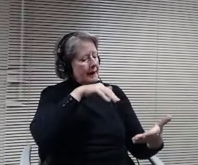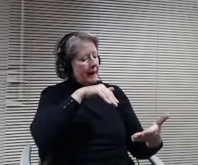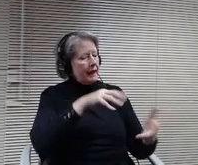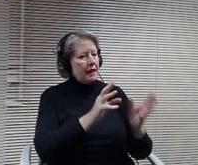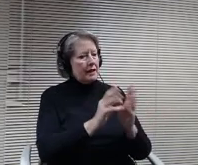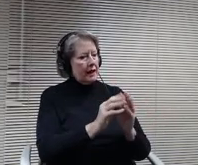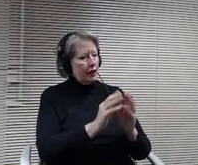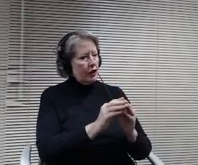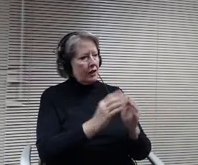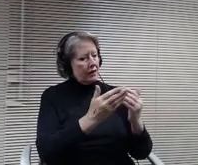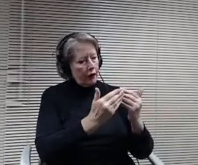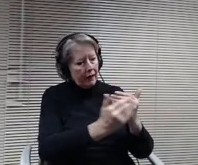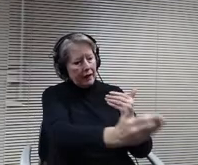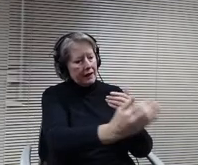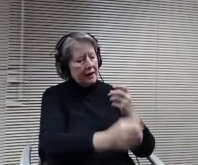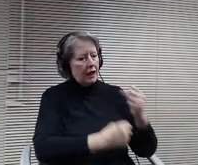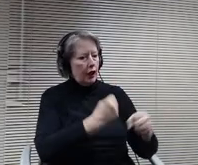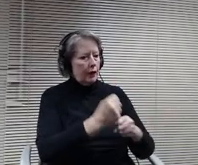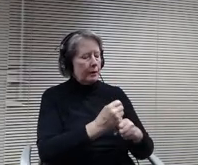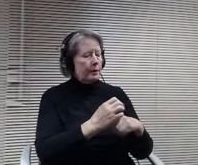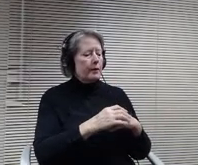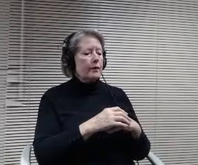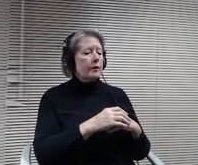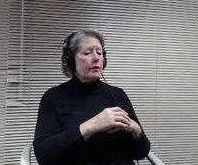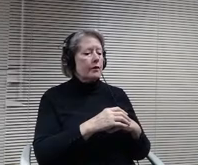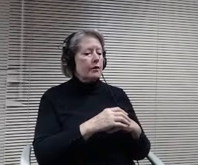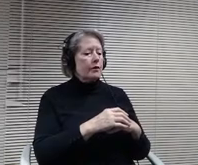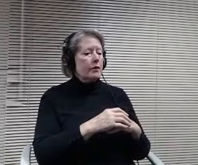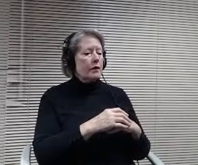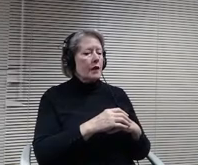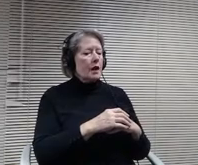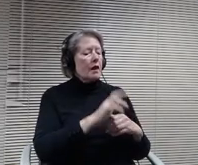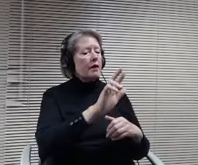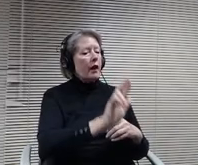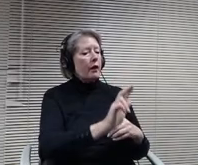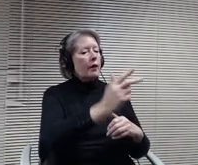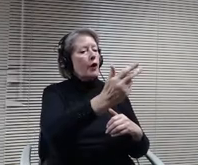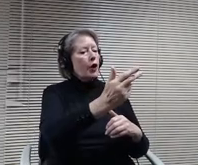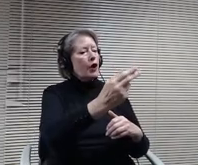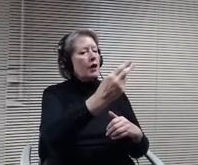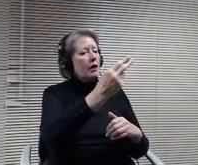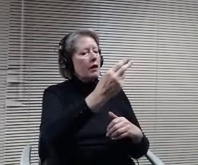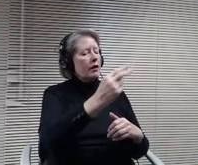All of them are the third Thursday except for April, September and October.